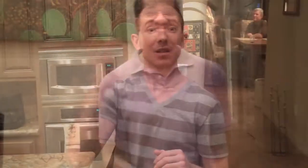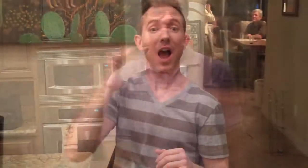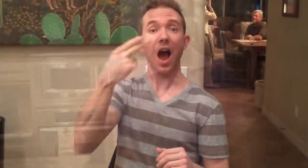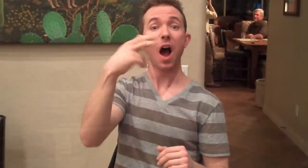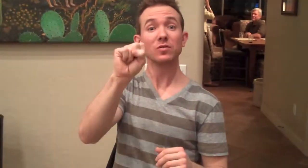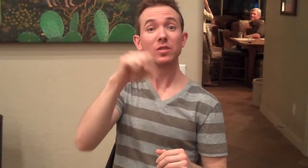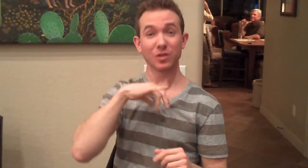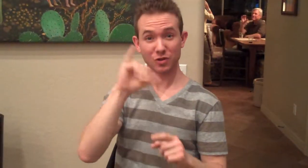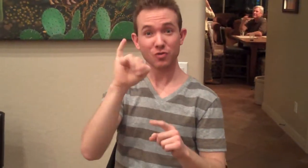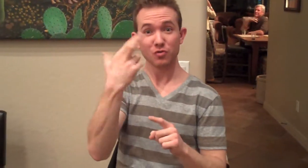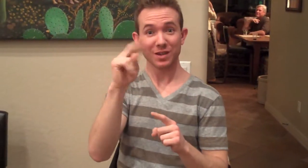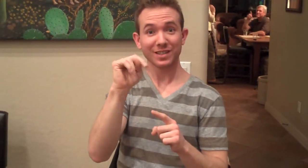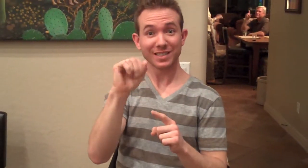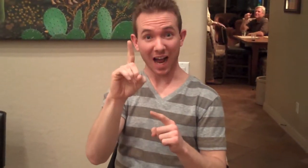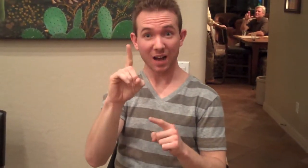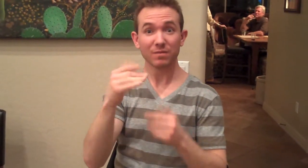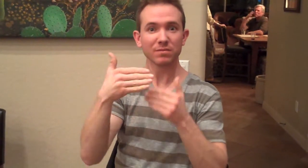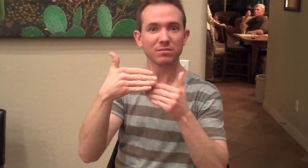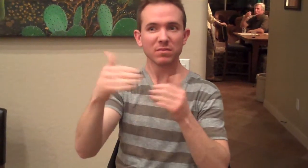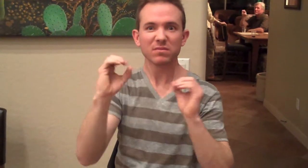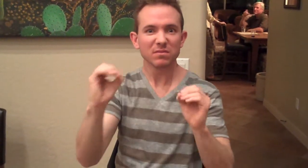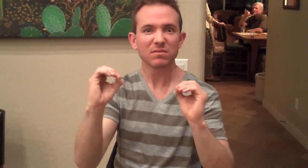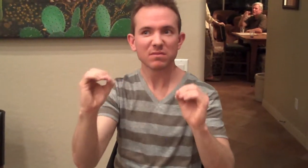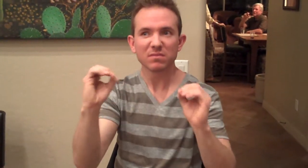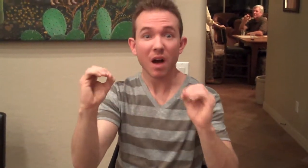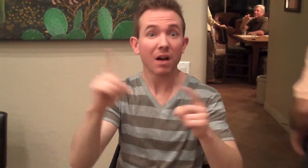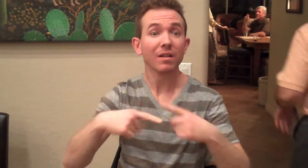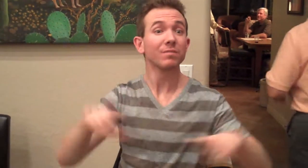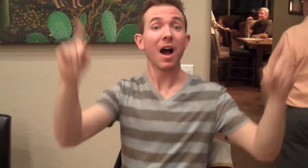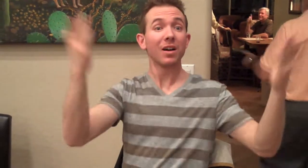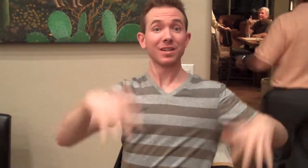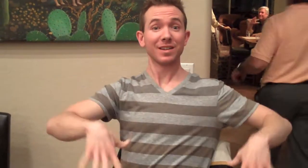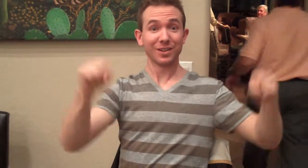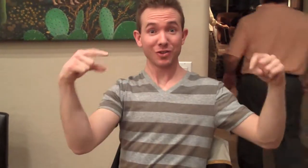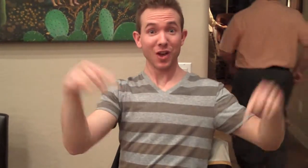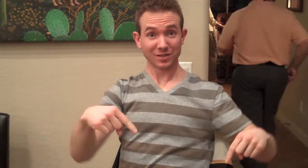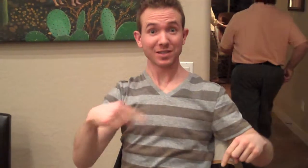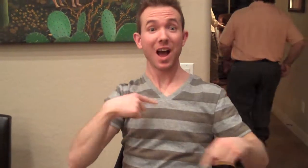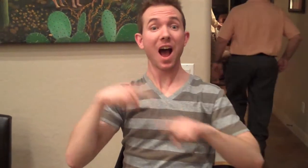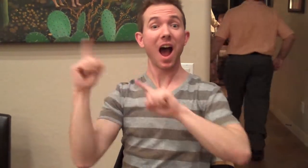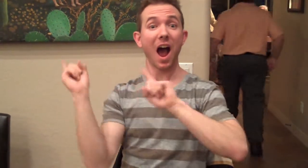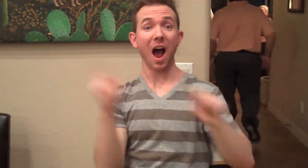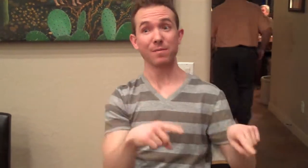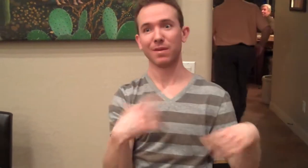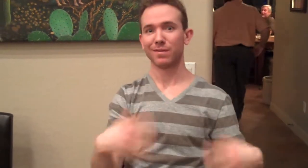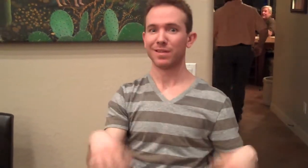Back in high school, I was a member of Junior NAD. After that, there was nothing for me until finally NAD hosted this event here. I came,